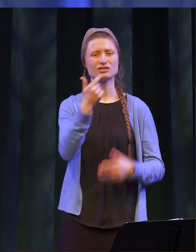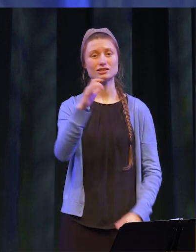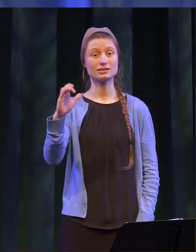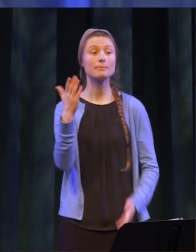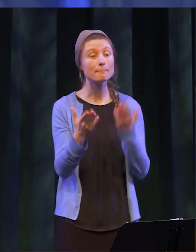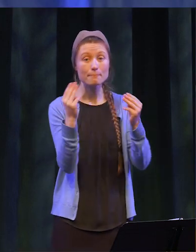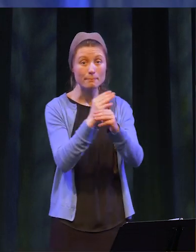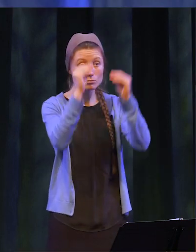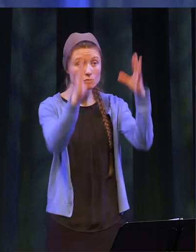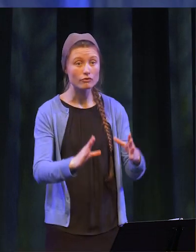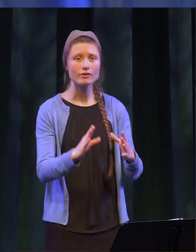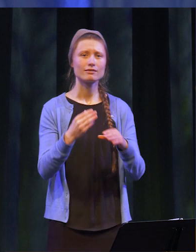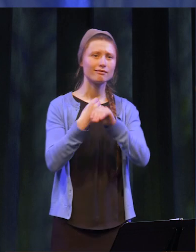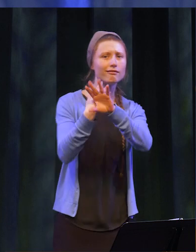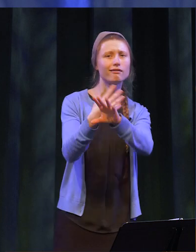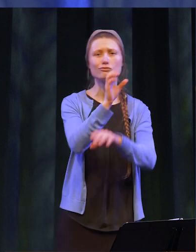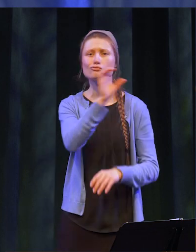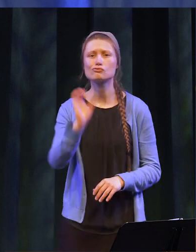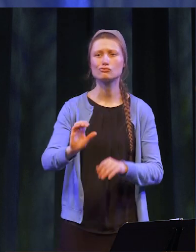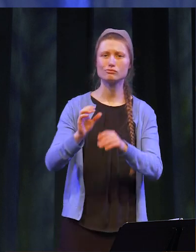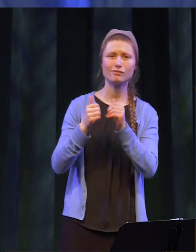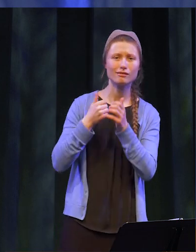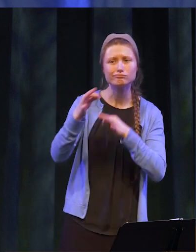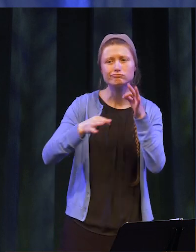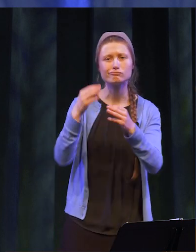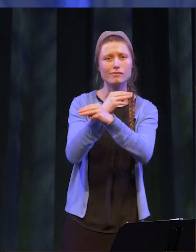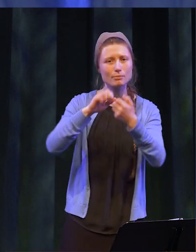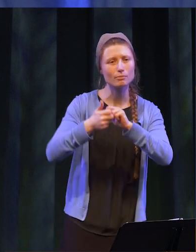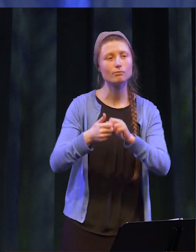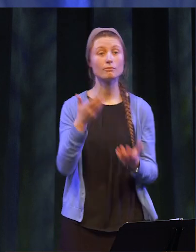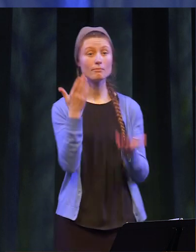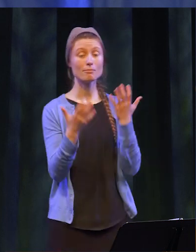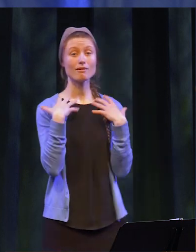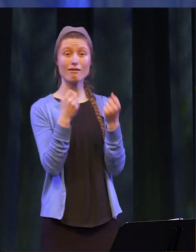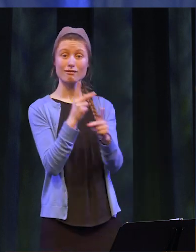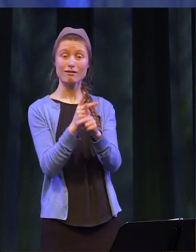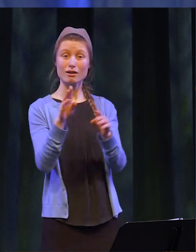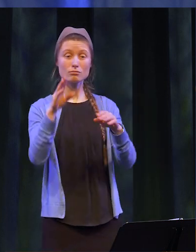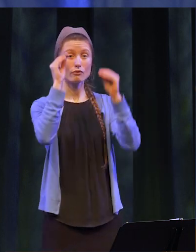Maybe it was your math professor that spent endless hours on zoom with you going through math problems, Maybe it was your health care professor that